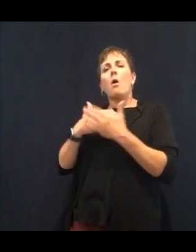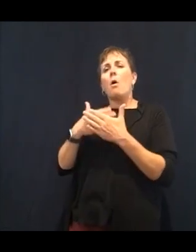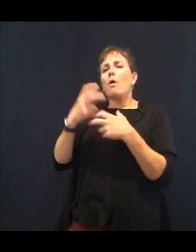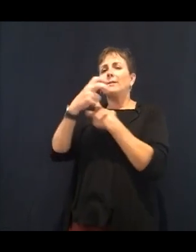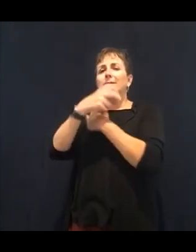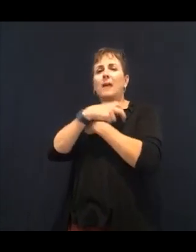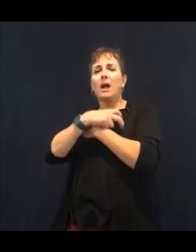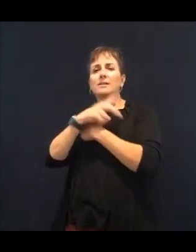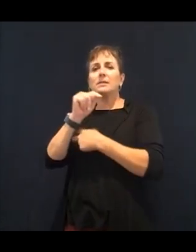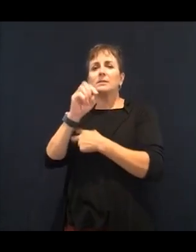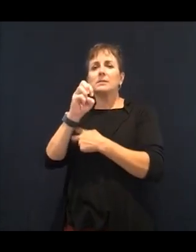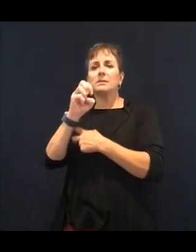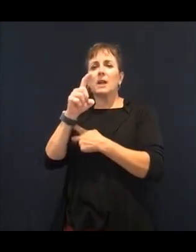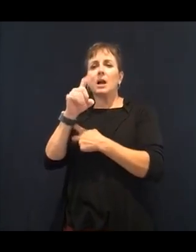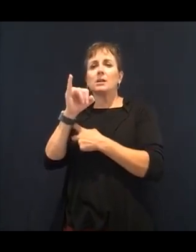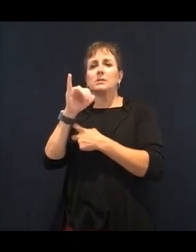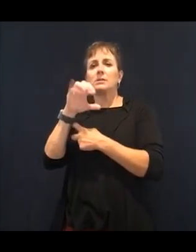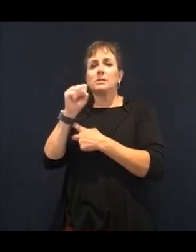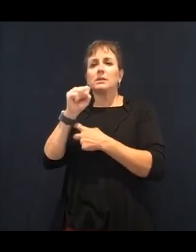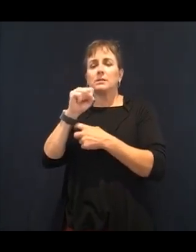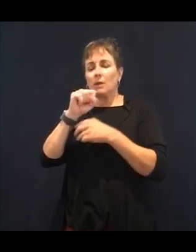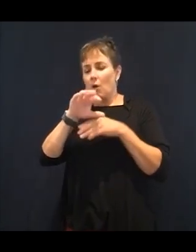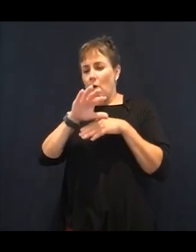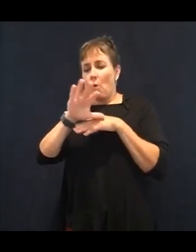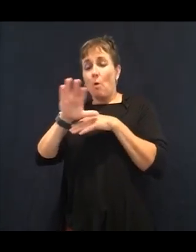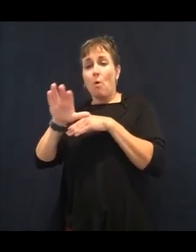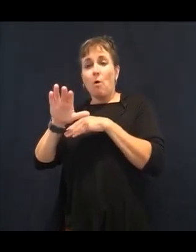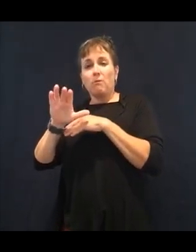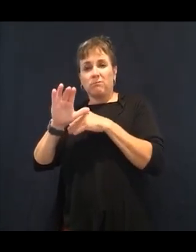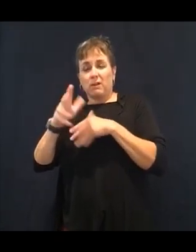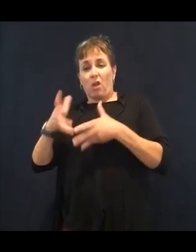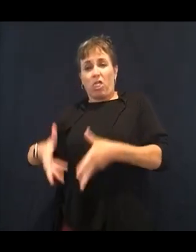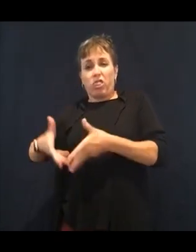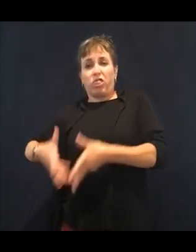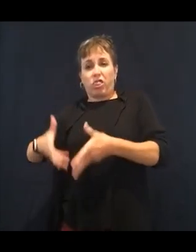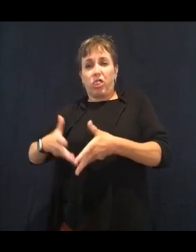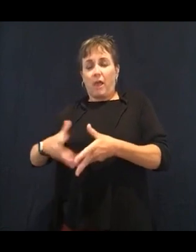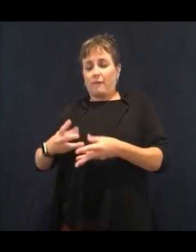detoxes your body. It's when your cells recover and repair. That's when they die